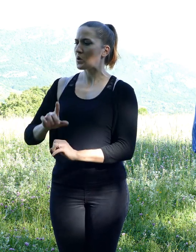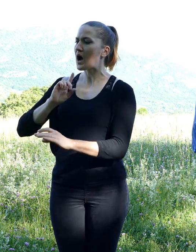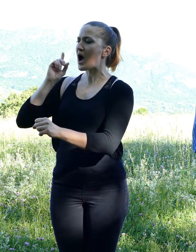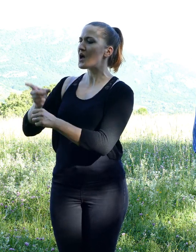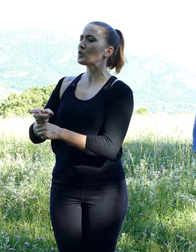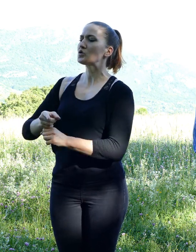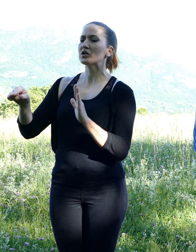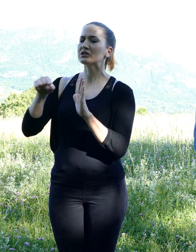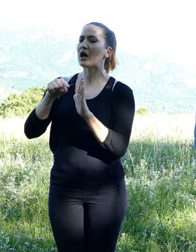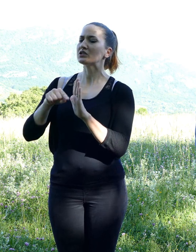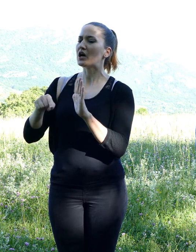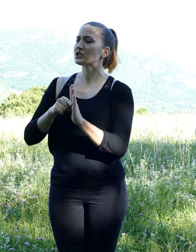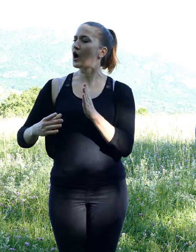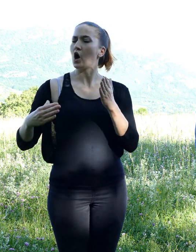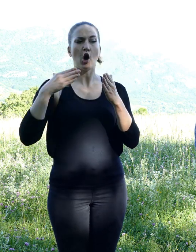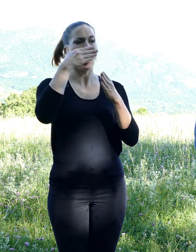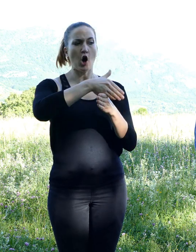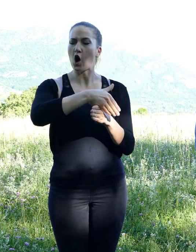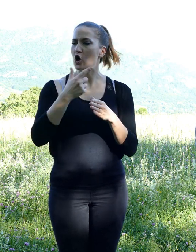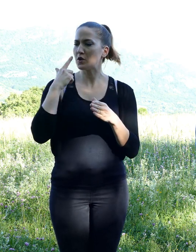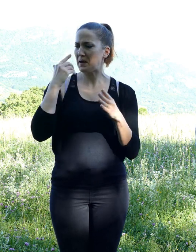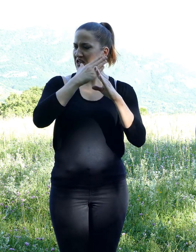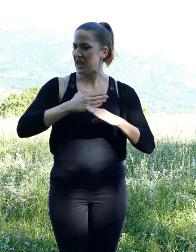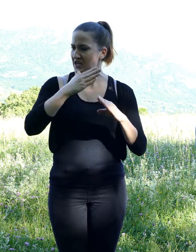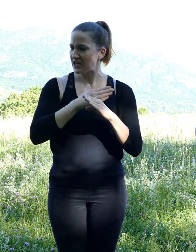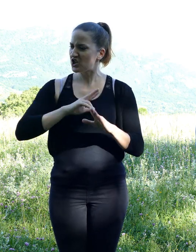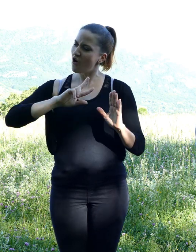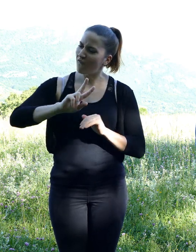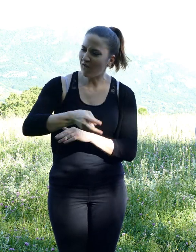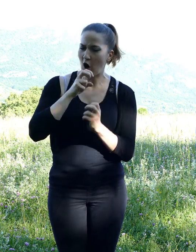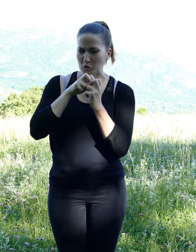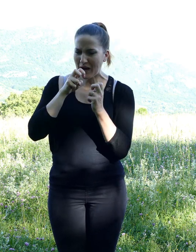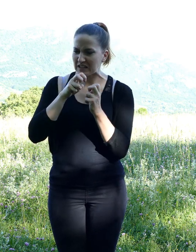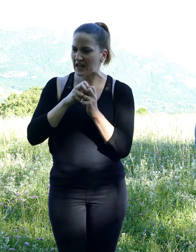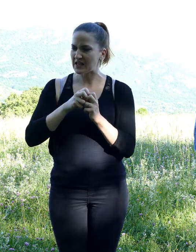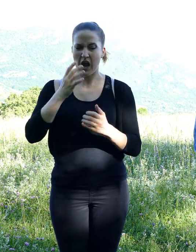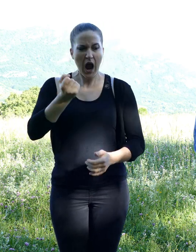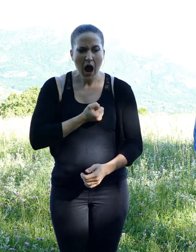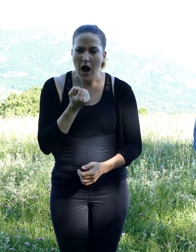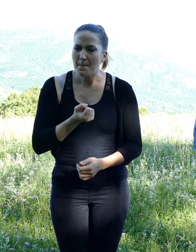"trespassing into a private property, " hazelnut robbery ", " food deterioration ", " material damages ".